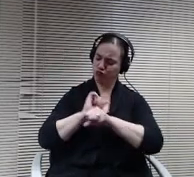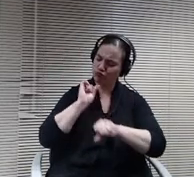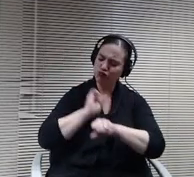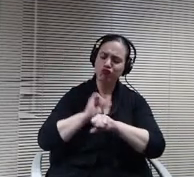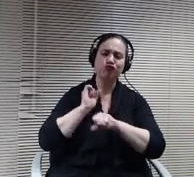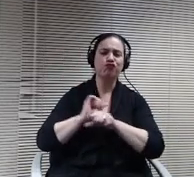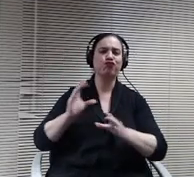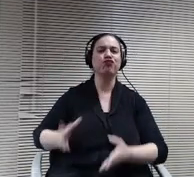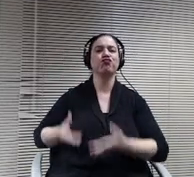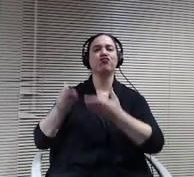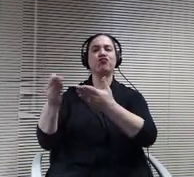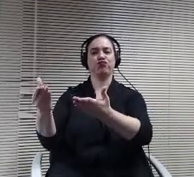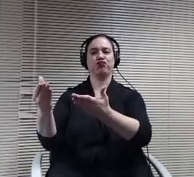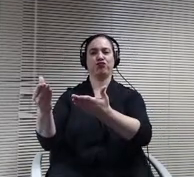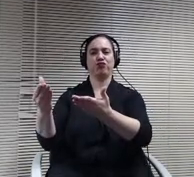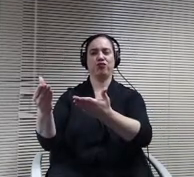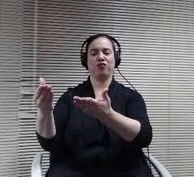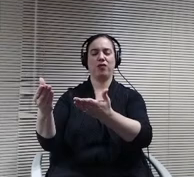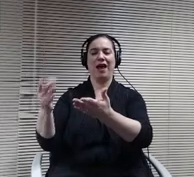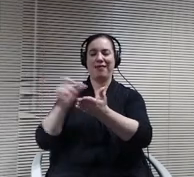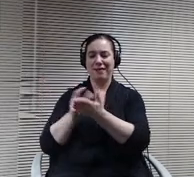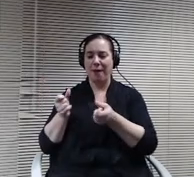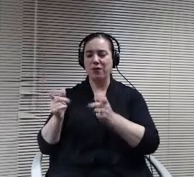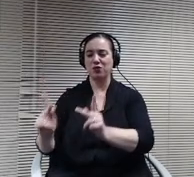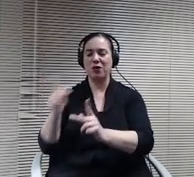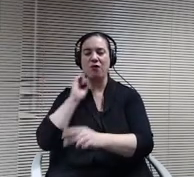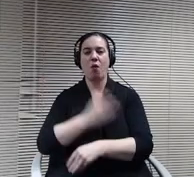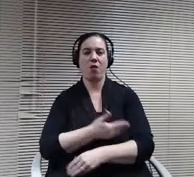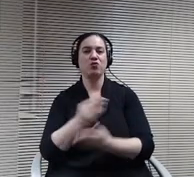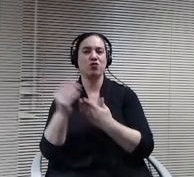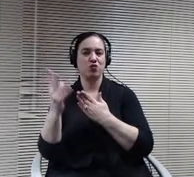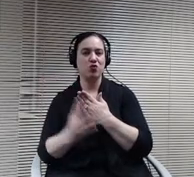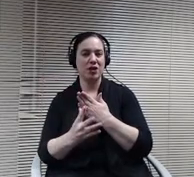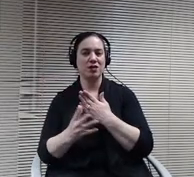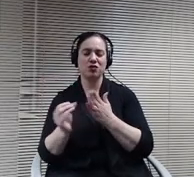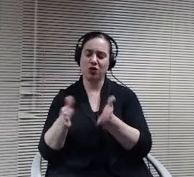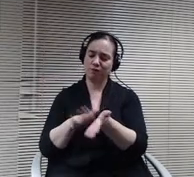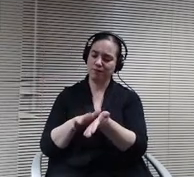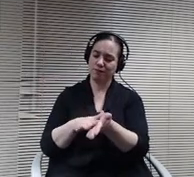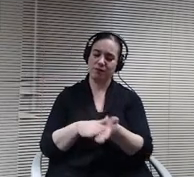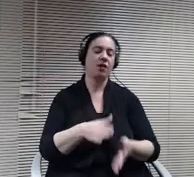that the team has put in place. Please thank them from the board. That's great. Any other questions or comments?